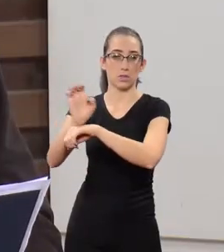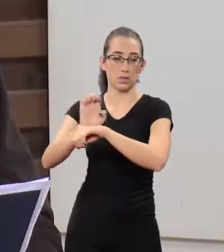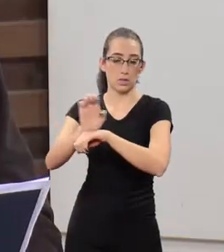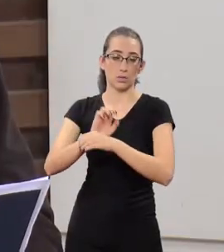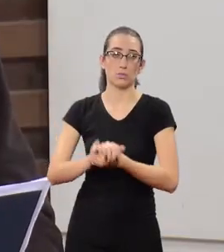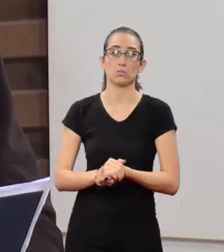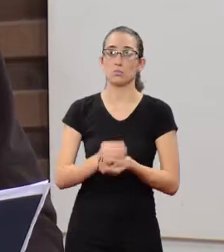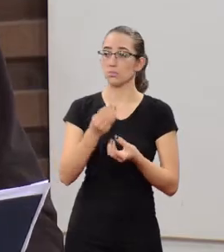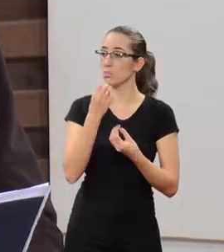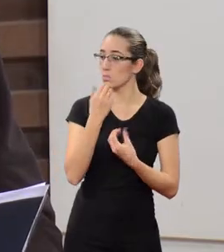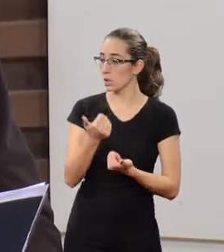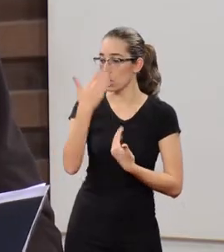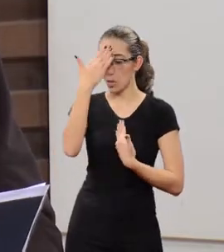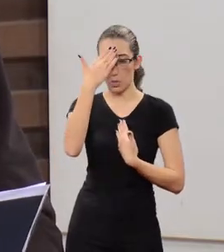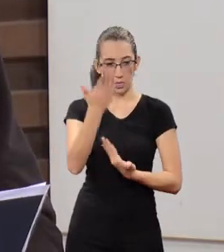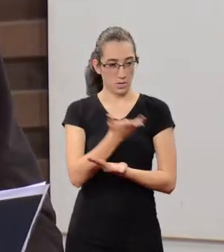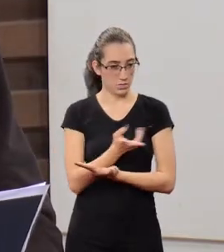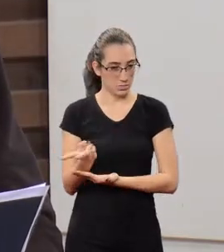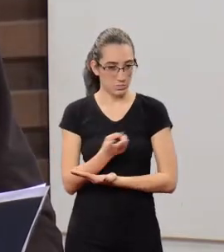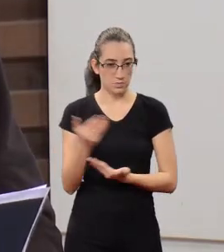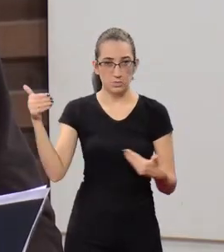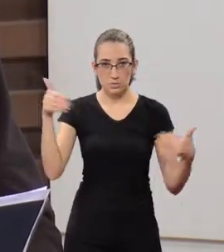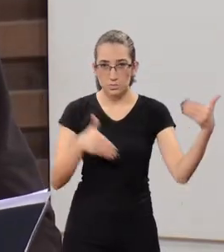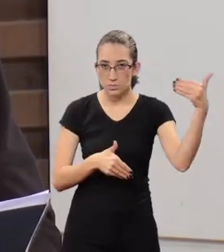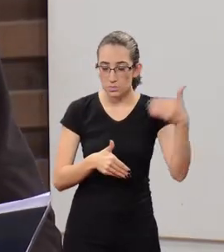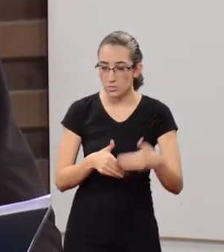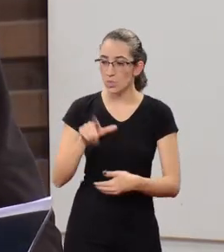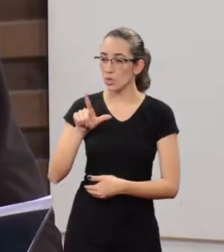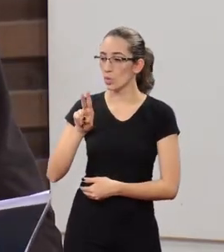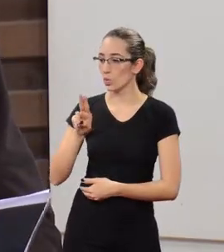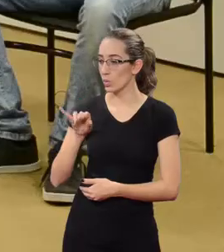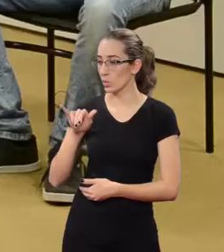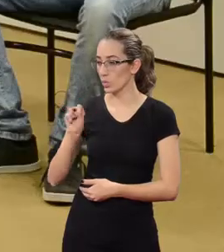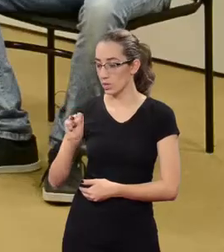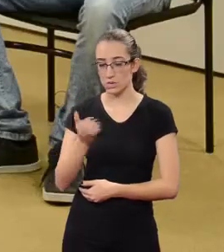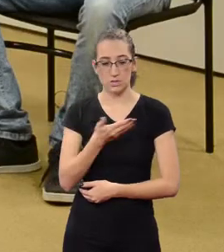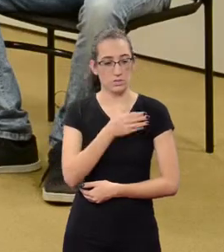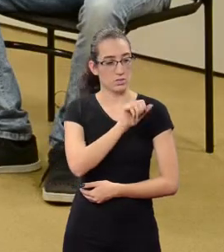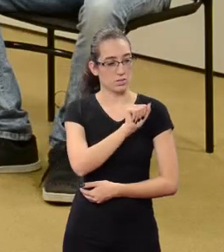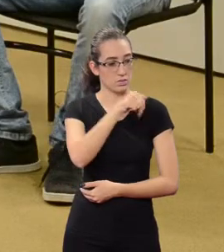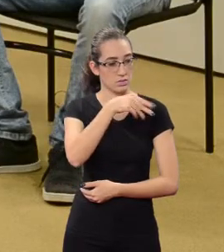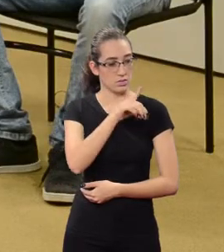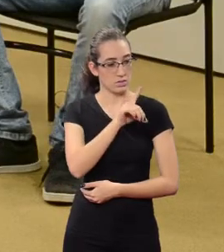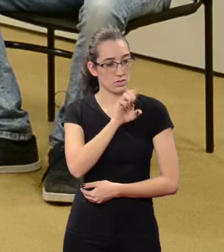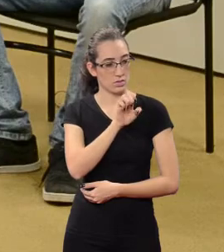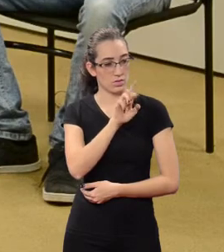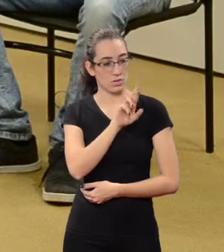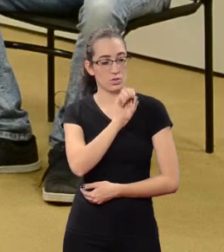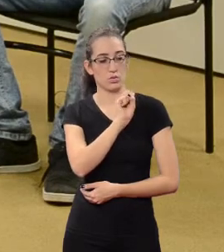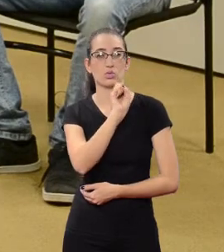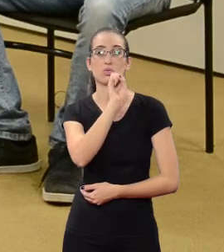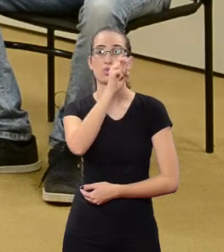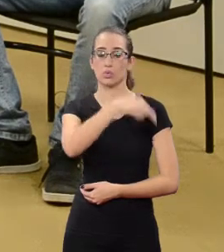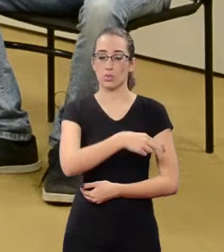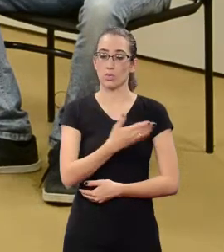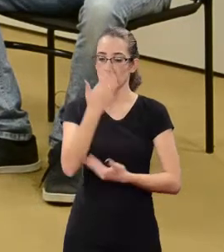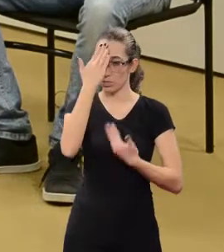Thank you very much for your presence. Prof. Luis Marcelo Mendes, student Anderson Montai,